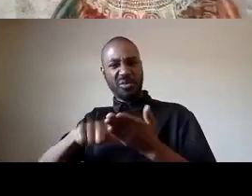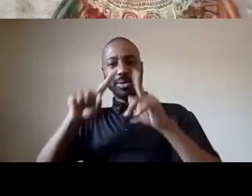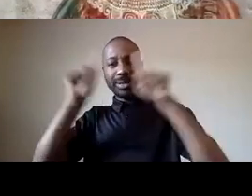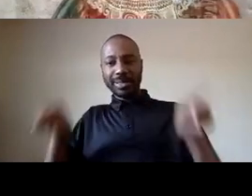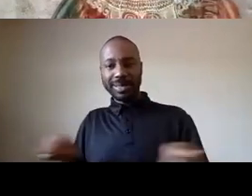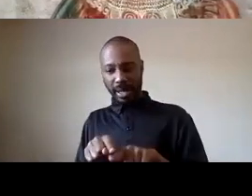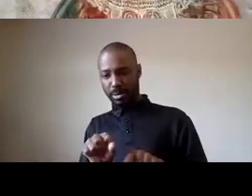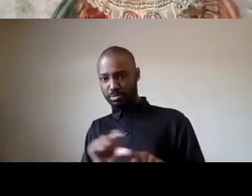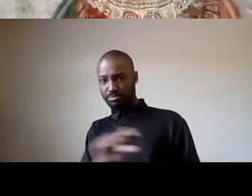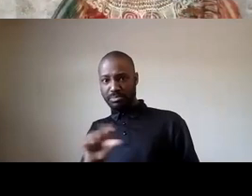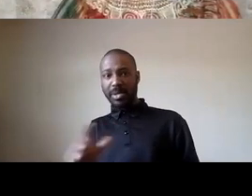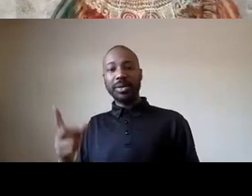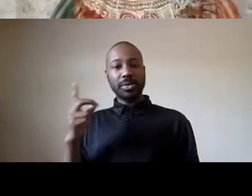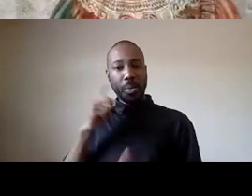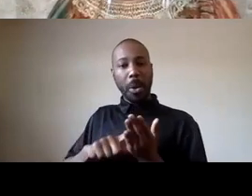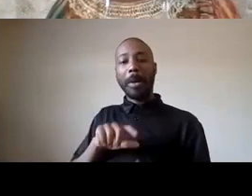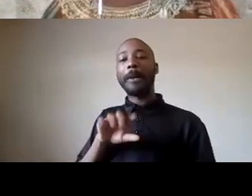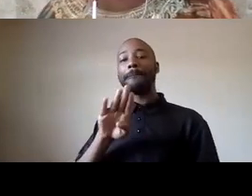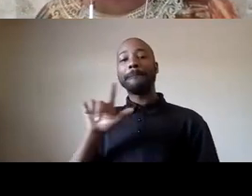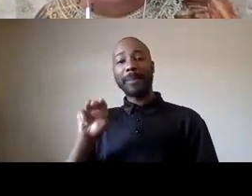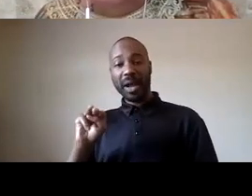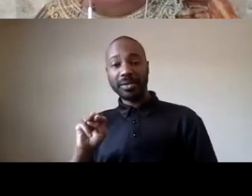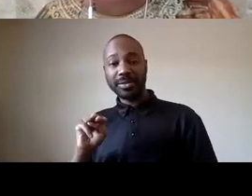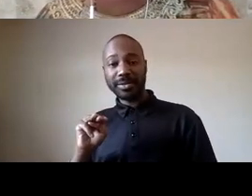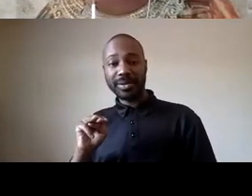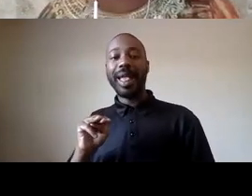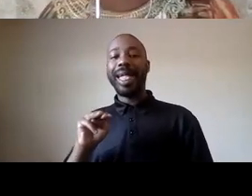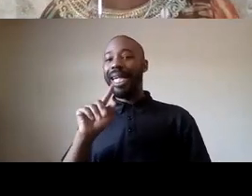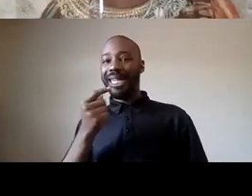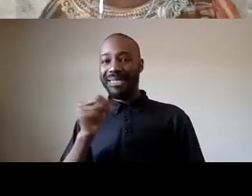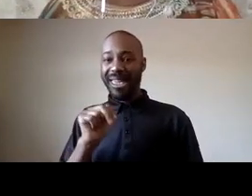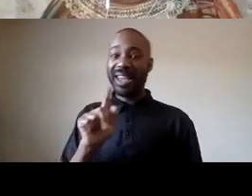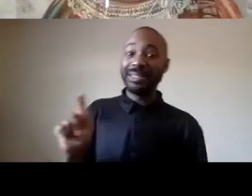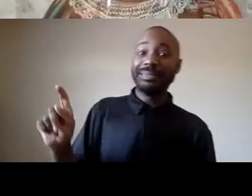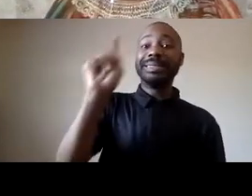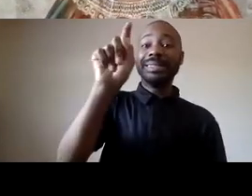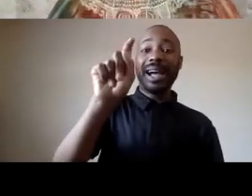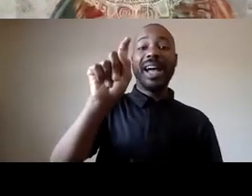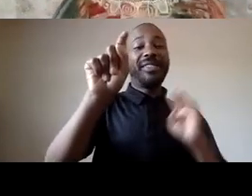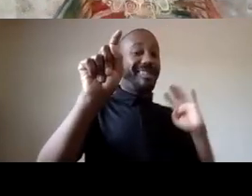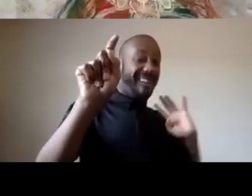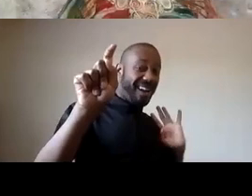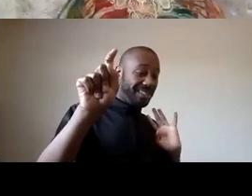top of the steps and then at the bottom you see all of the rest of us trying to catch up with sharlia because